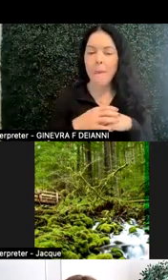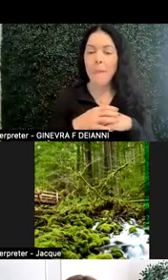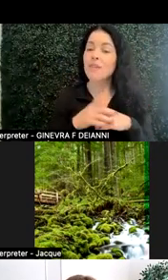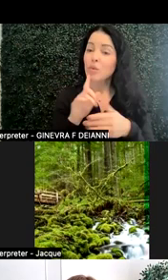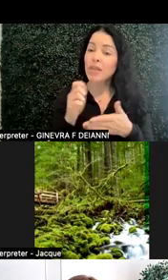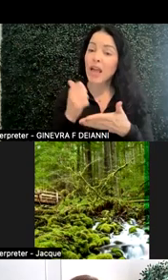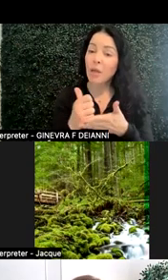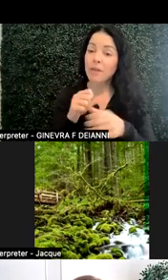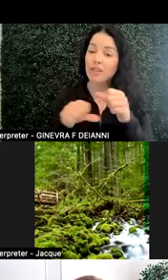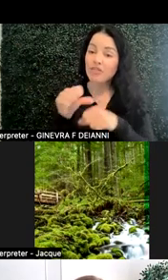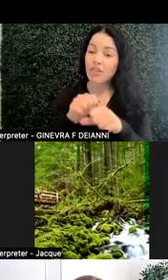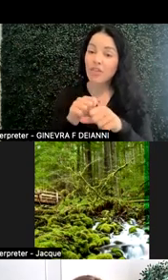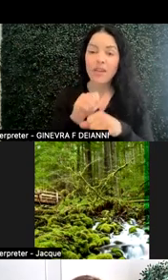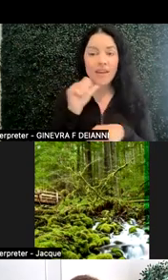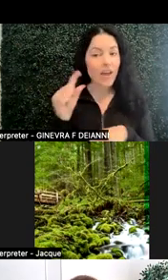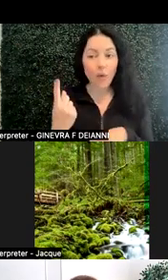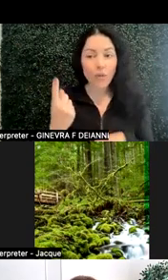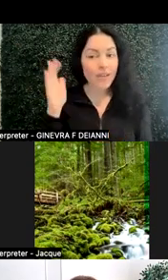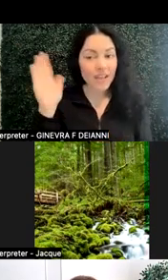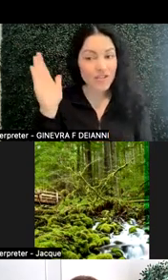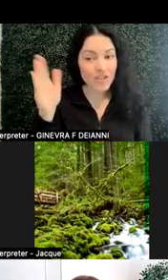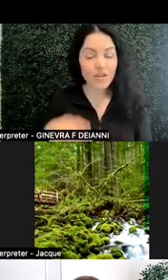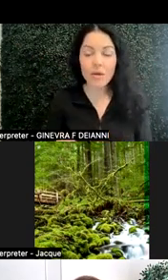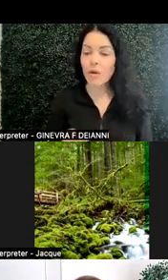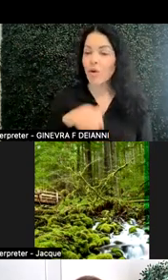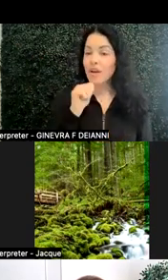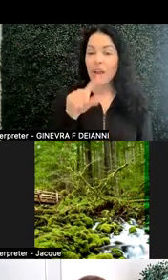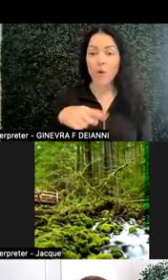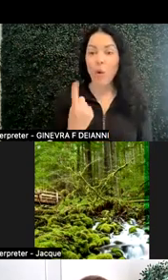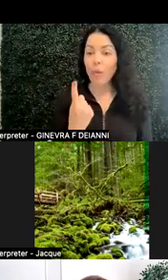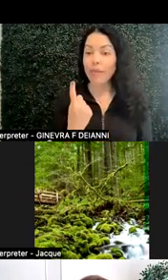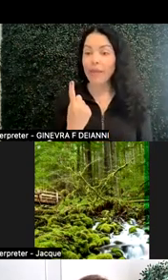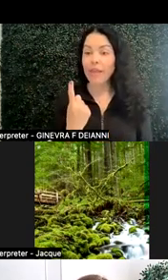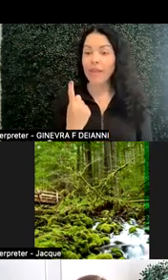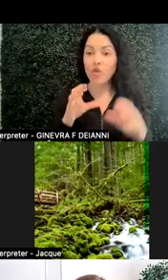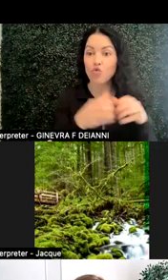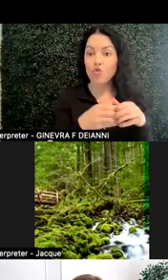So not just a lecture, not just exclusively all group projects.